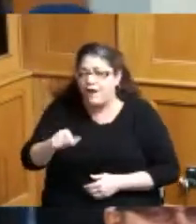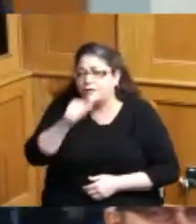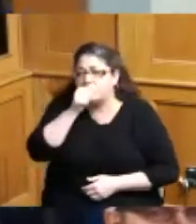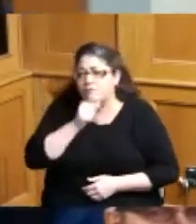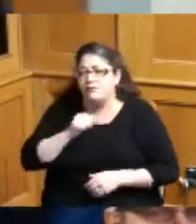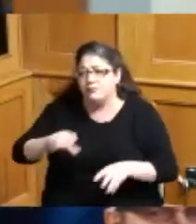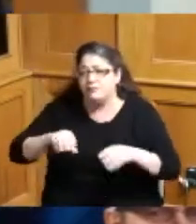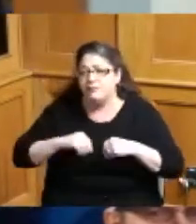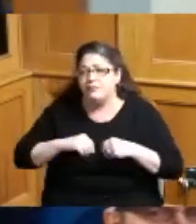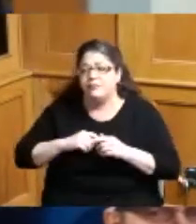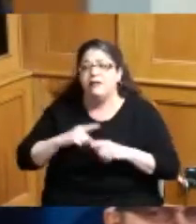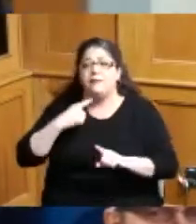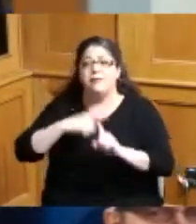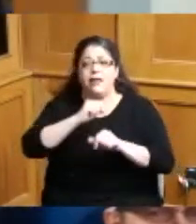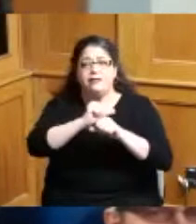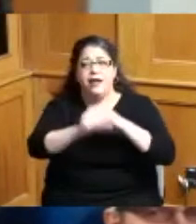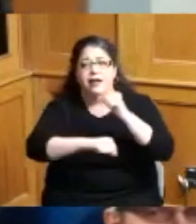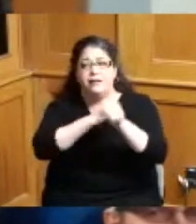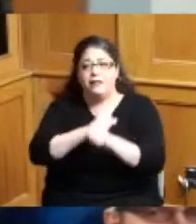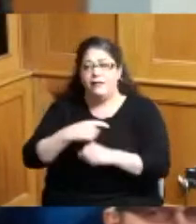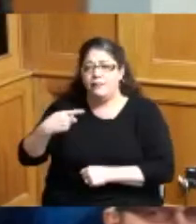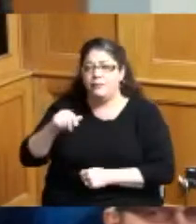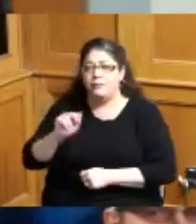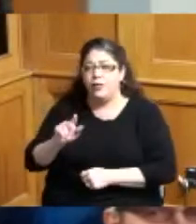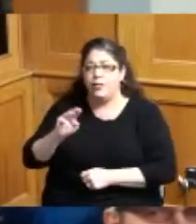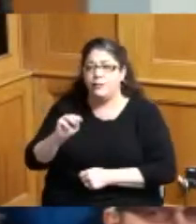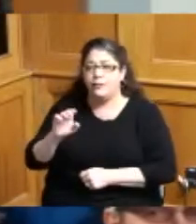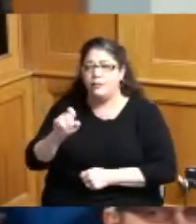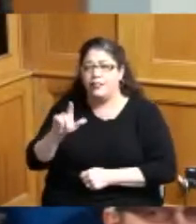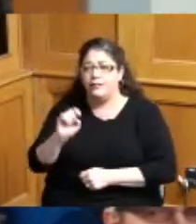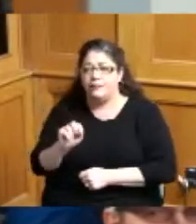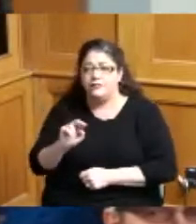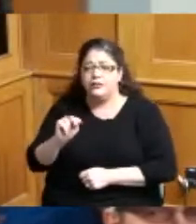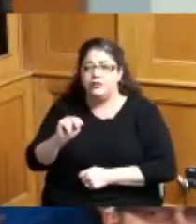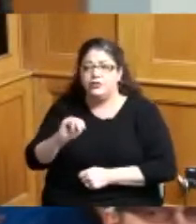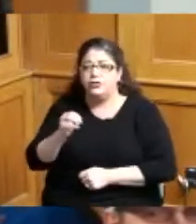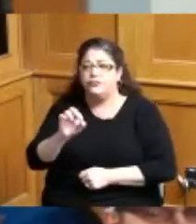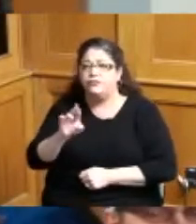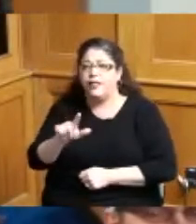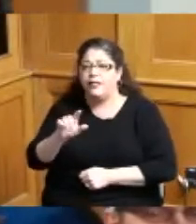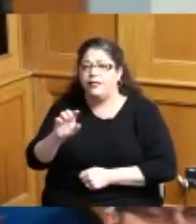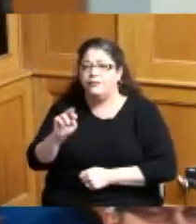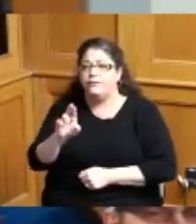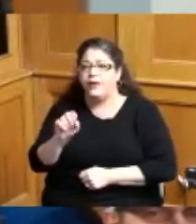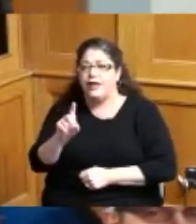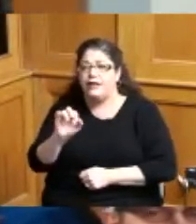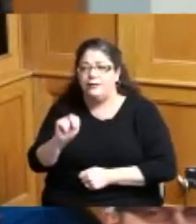thank our alumni that are here today Paul McMillan Jarrell Redden without you guys